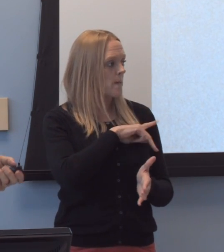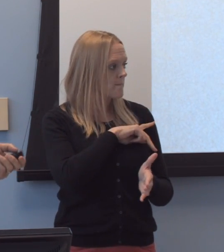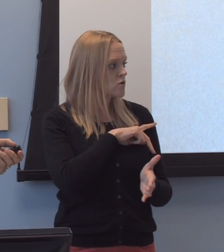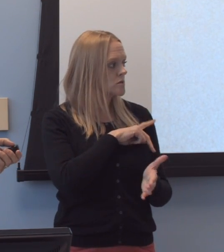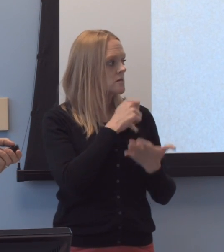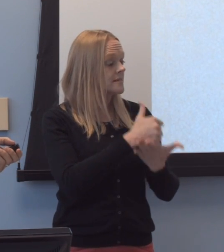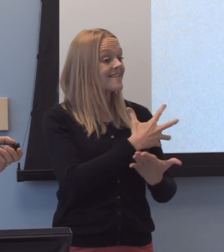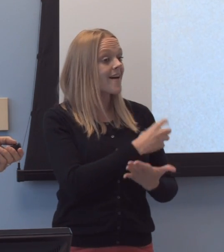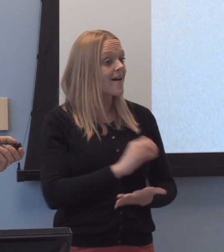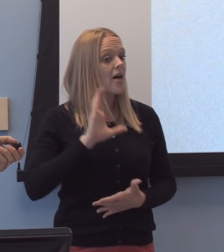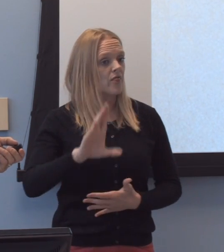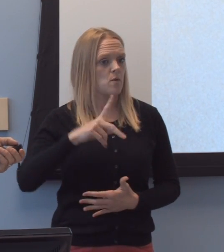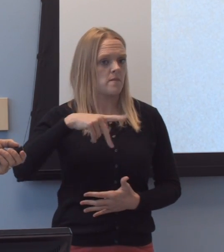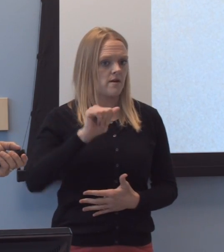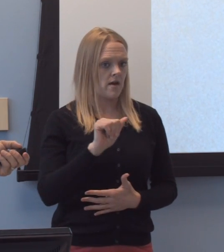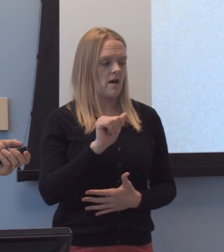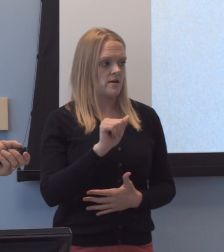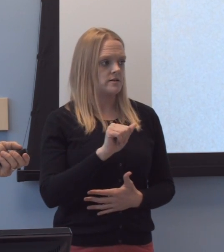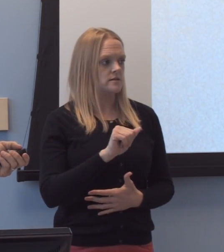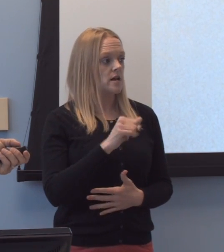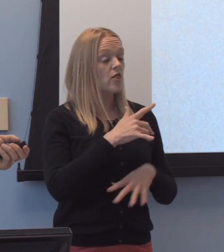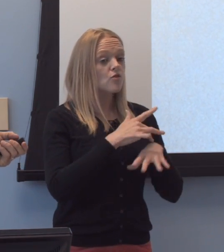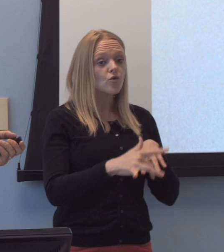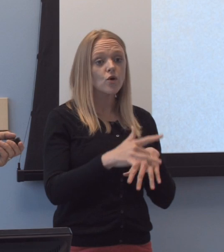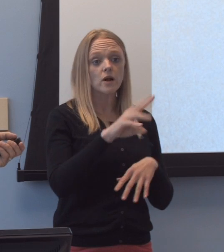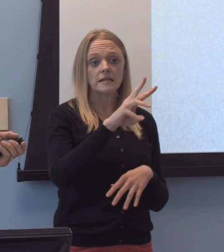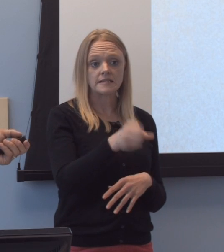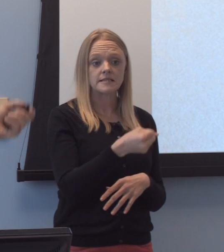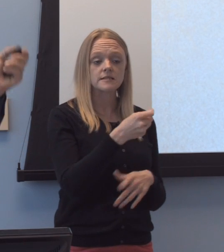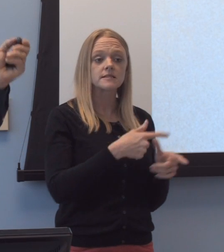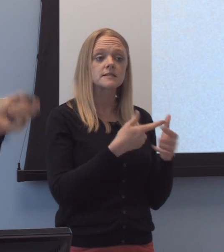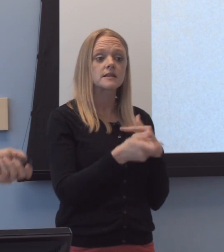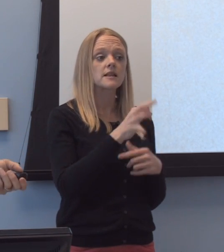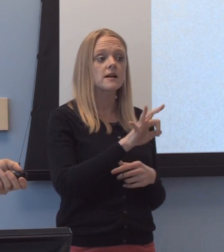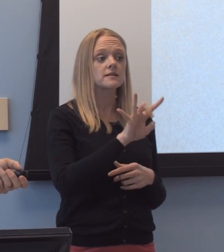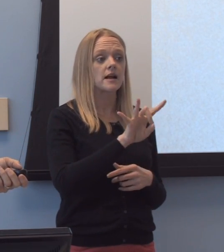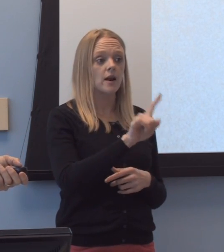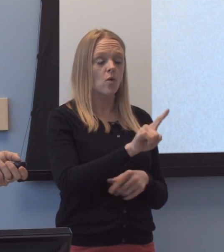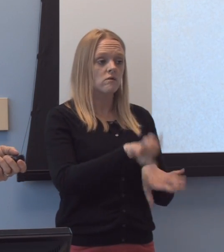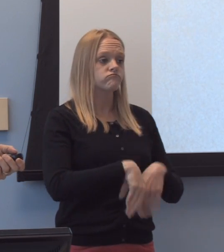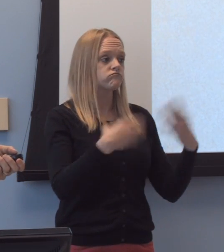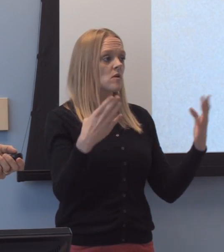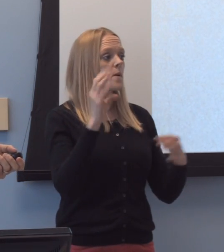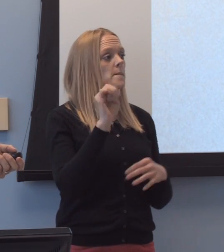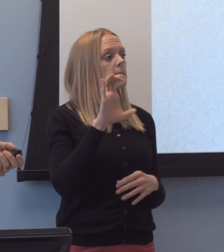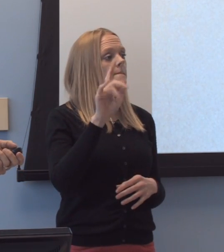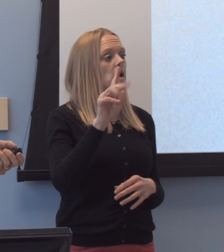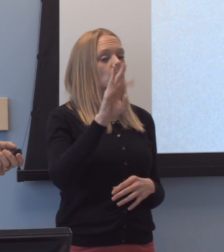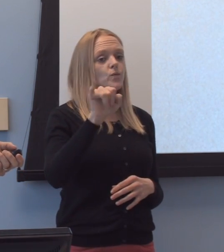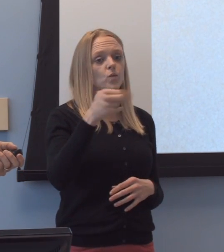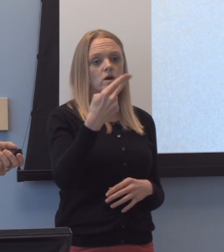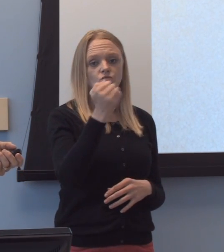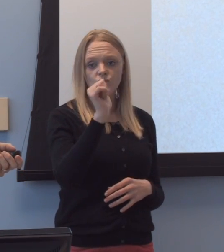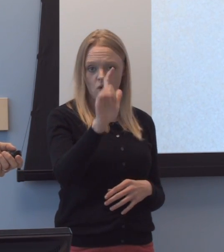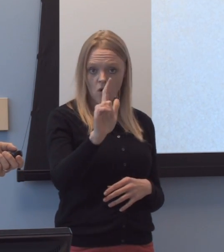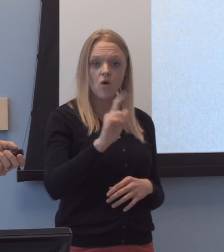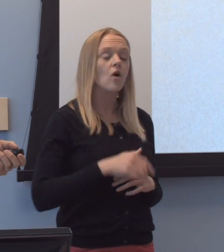um, in the early '60s. And then in '81, we opened Beckwith Hall. Uh, we, uh, r-uh, since,